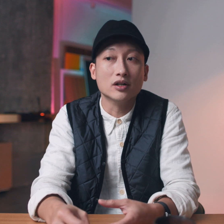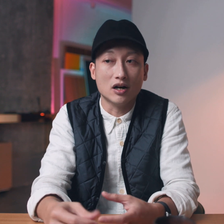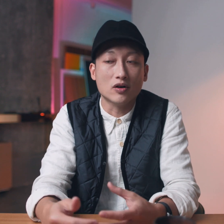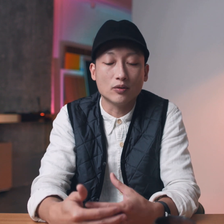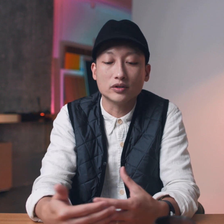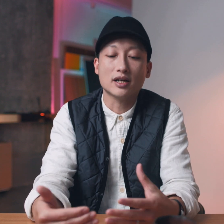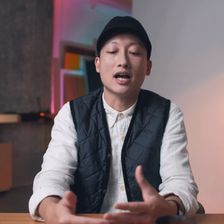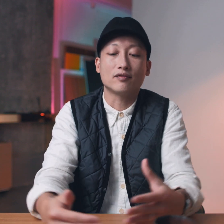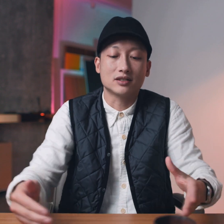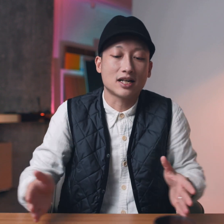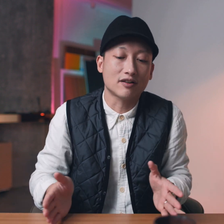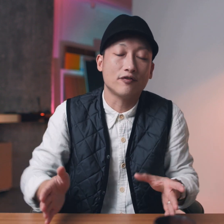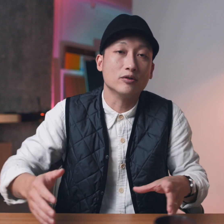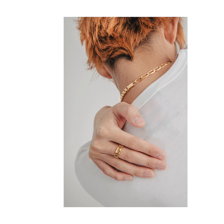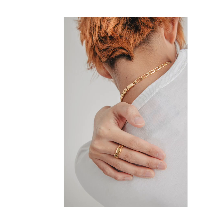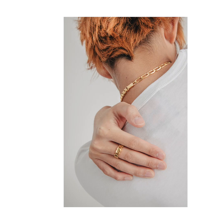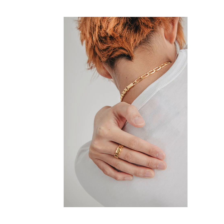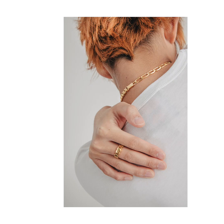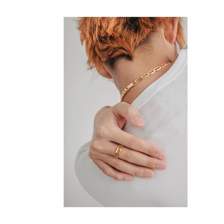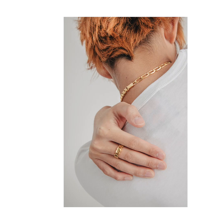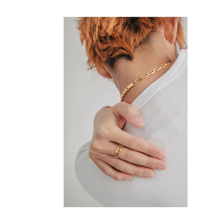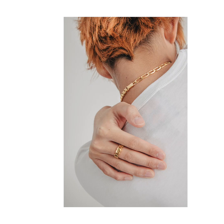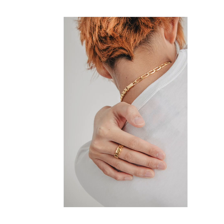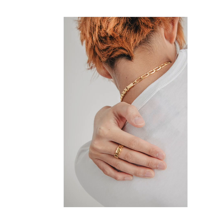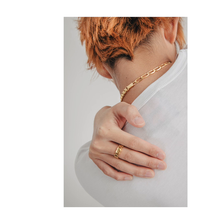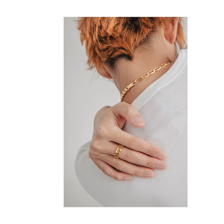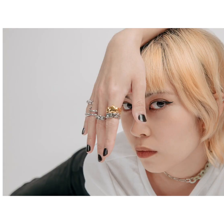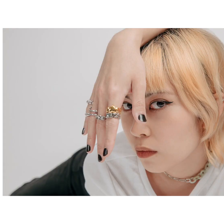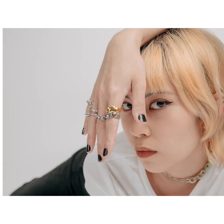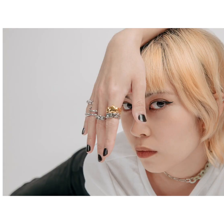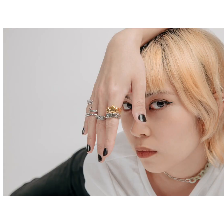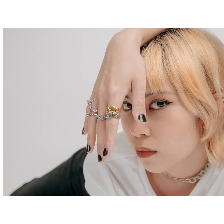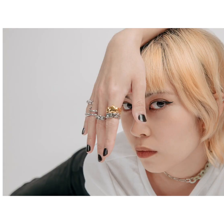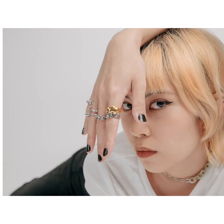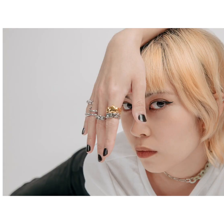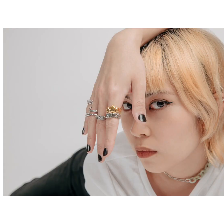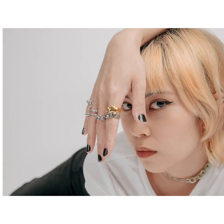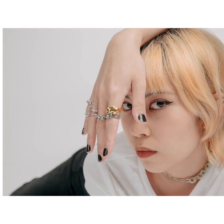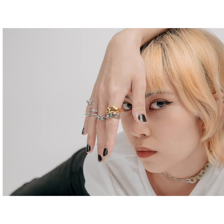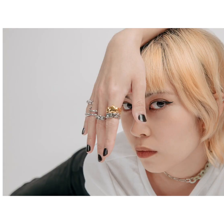oh I want to have this kind of film texture edge around my image you can no longer crop and post